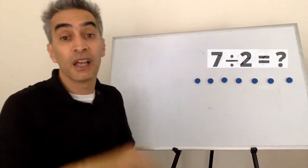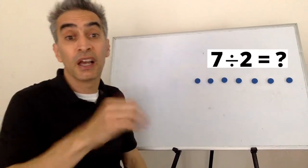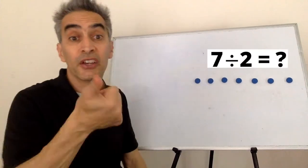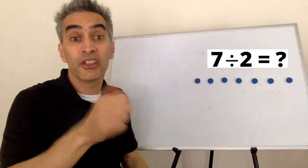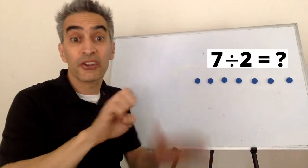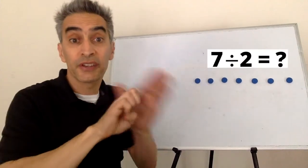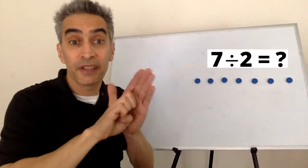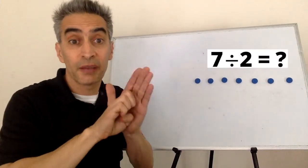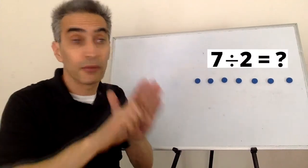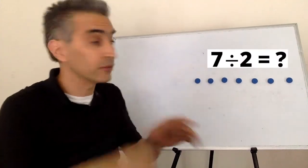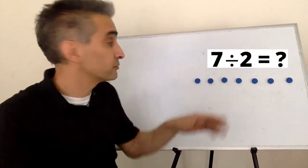Another example: